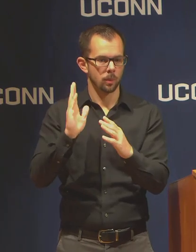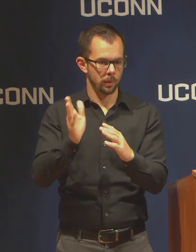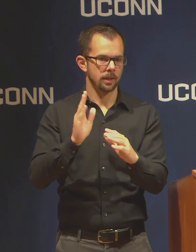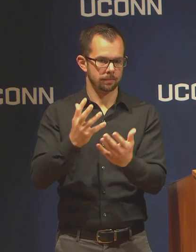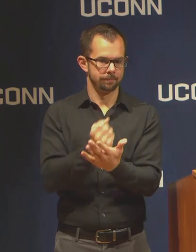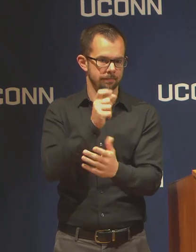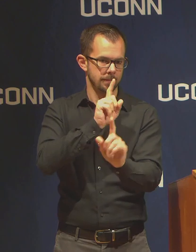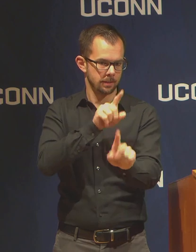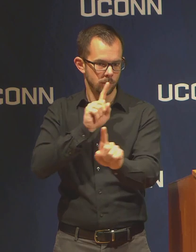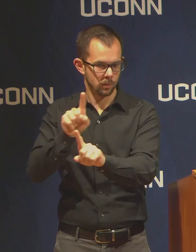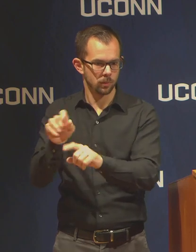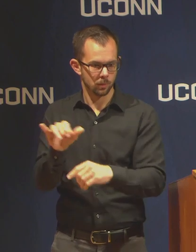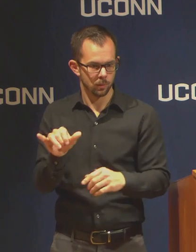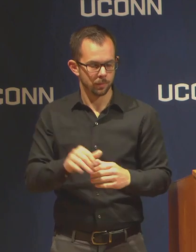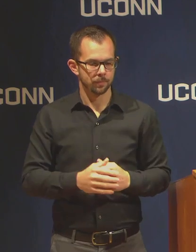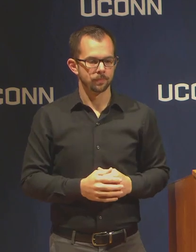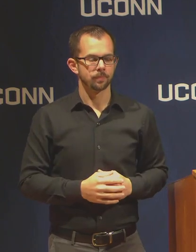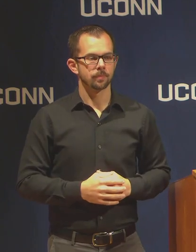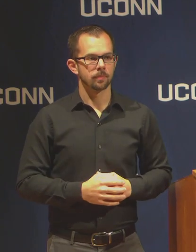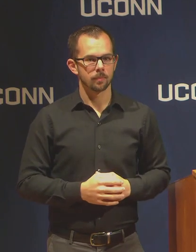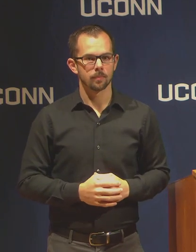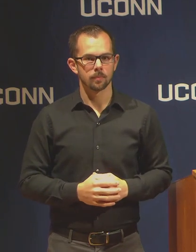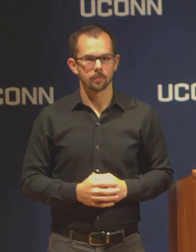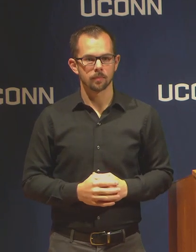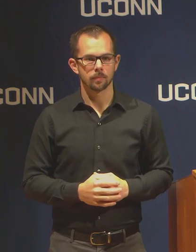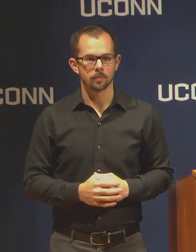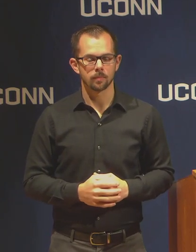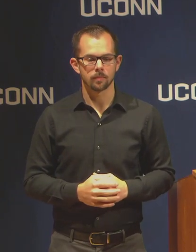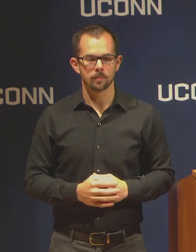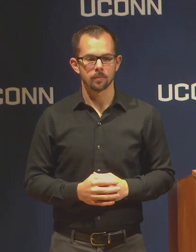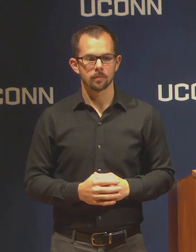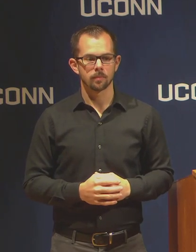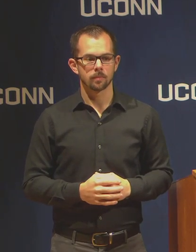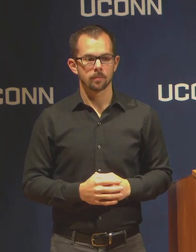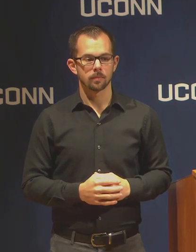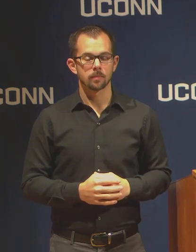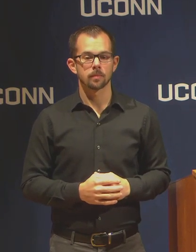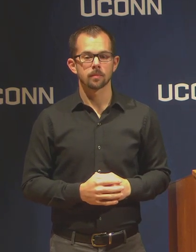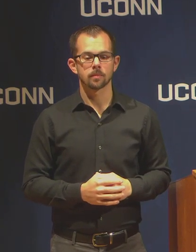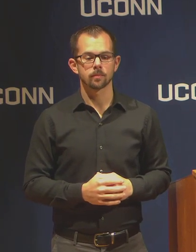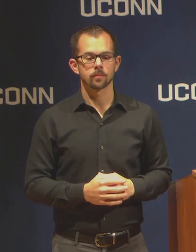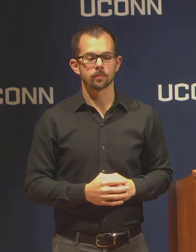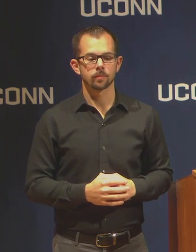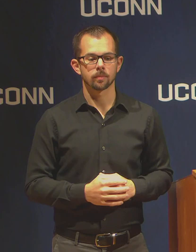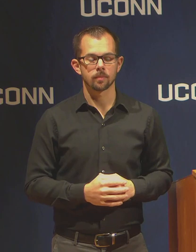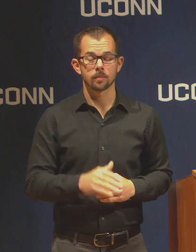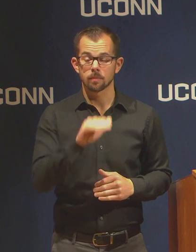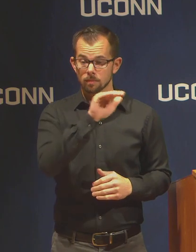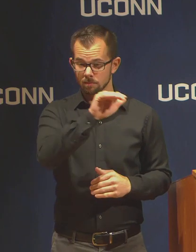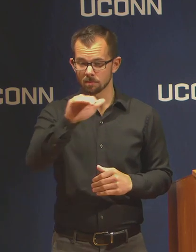I just want to remind you this is one of three primary mechanisms that you have to get information.